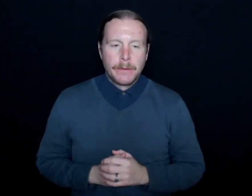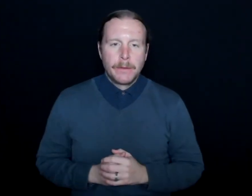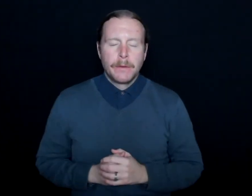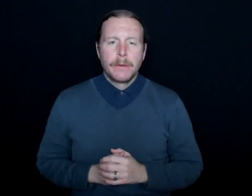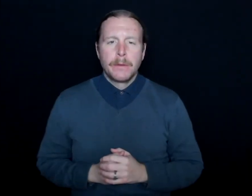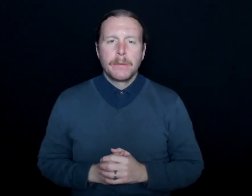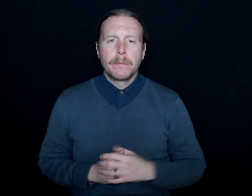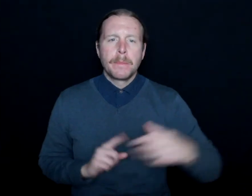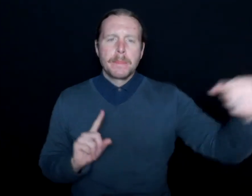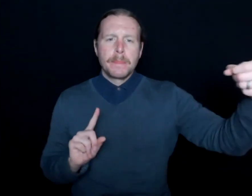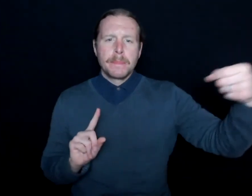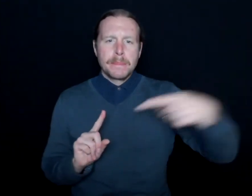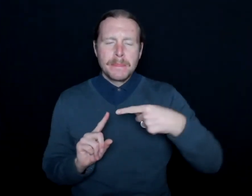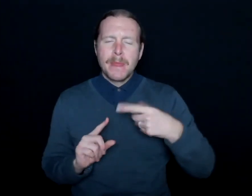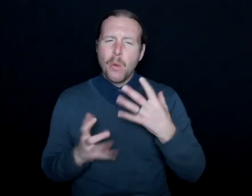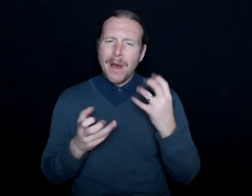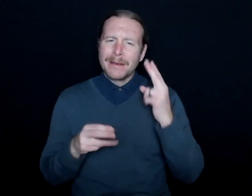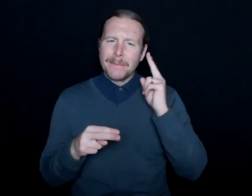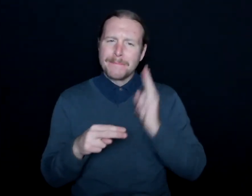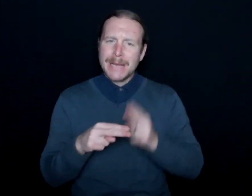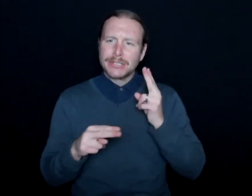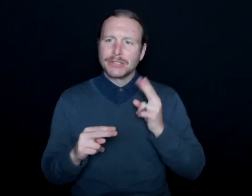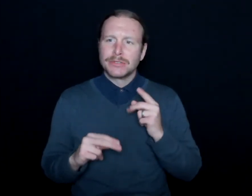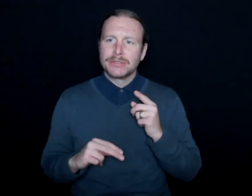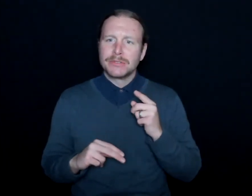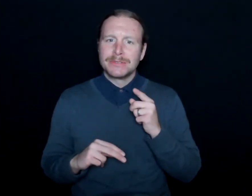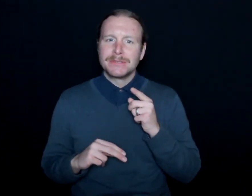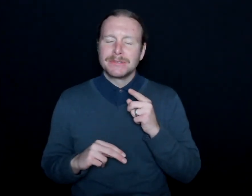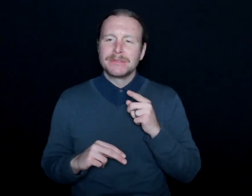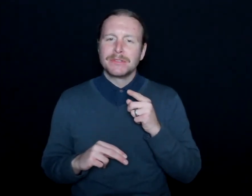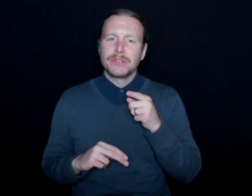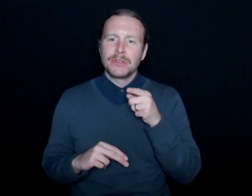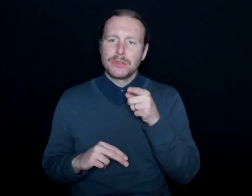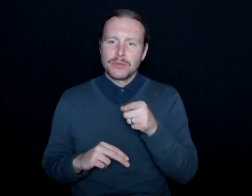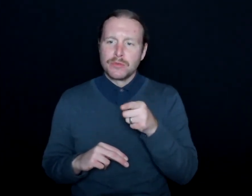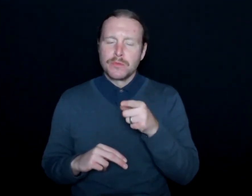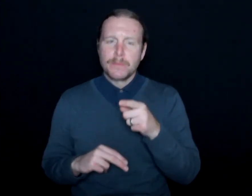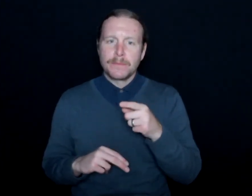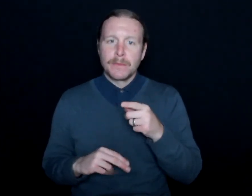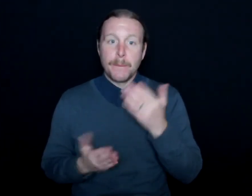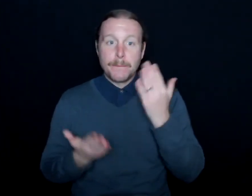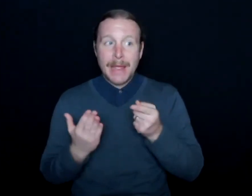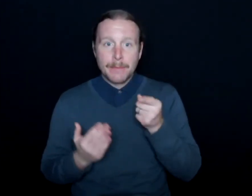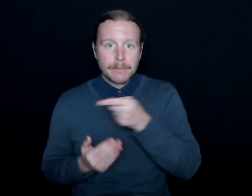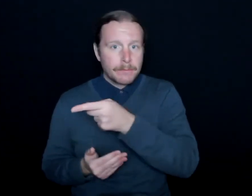I wanted to mention, I think it's worth noting here for those that may not be familiar--